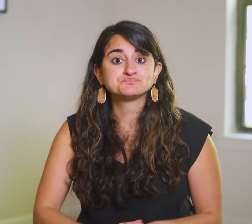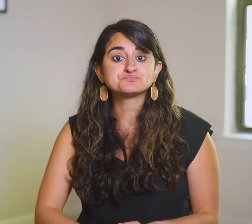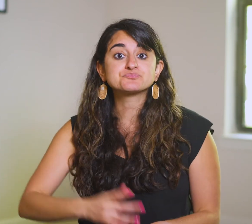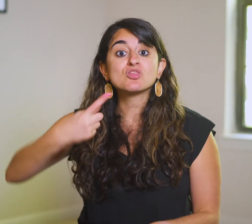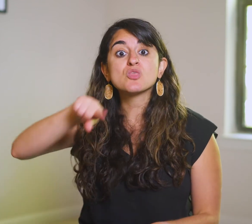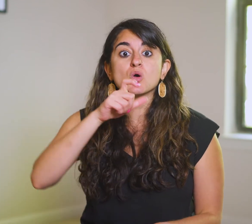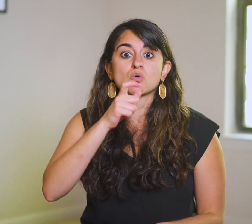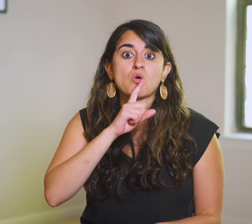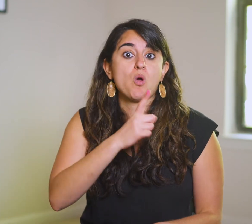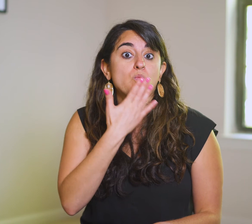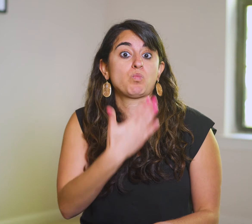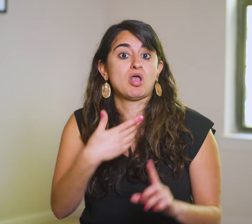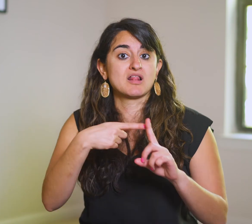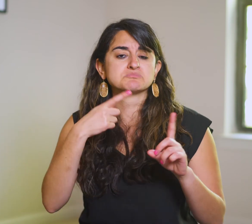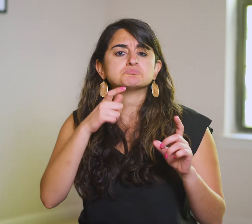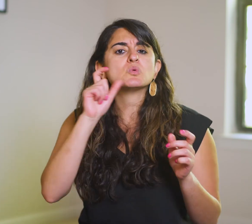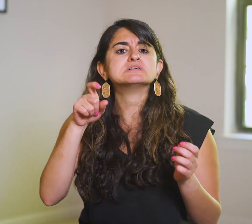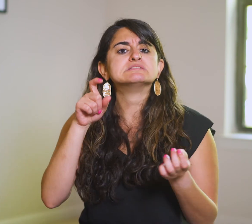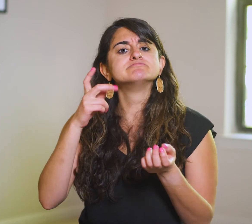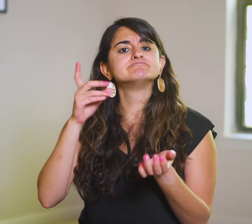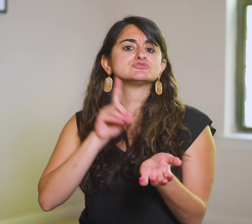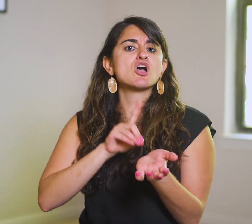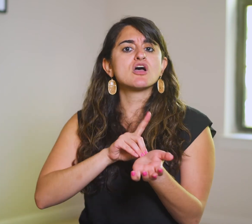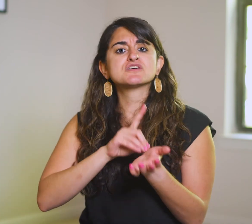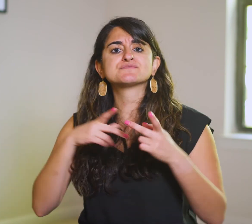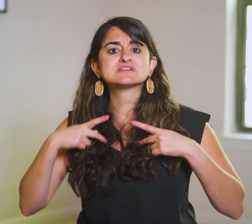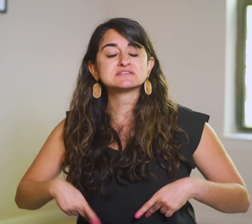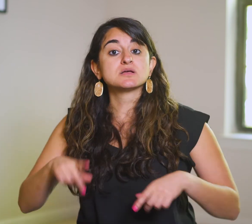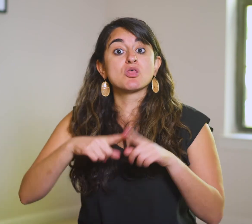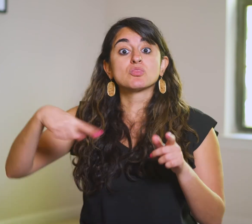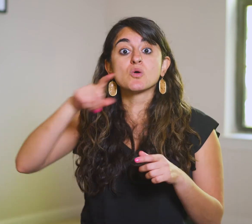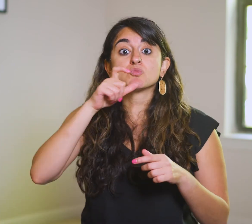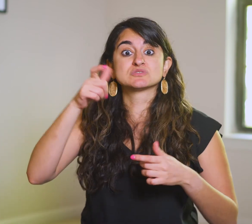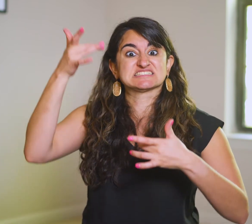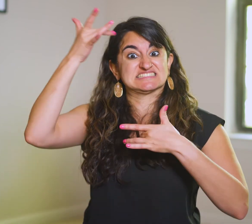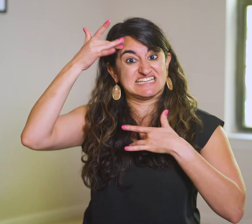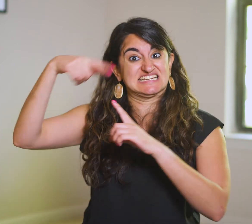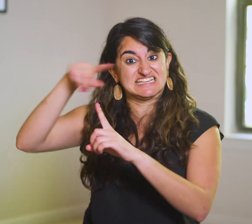“Those who are well have no need of a physician, but those who are sick.